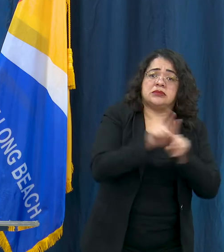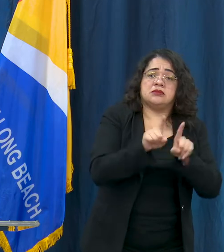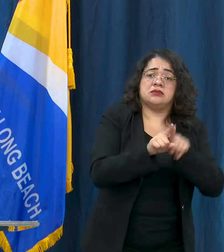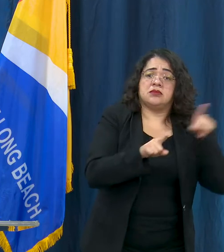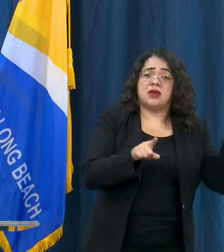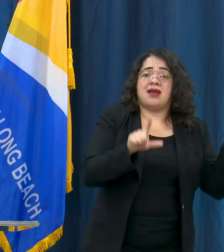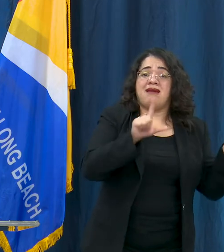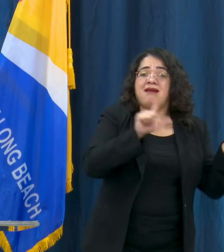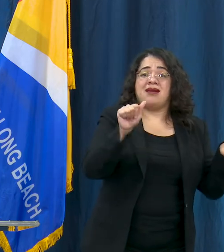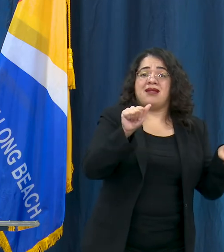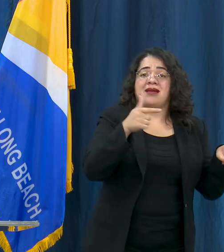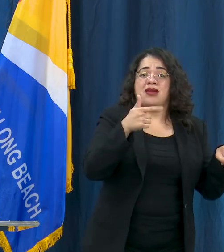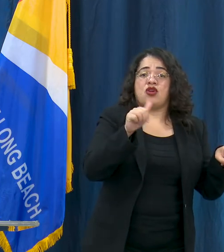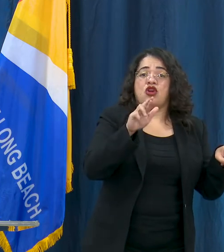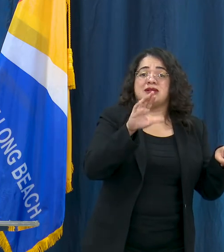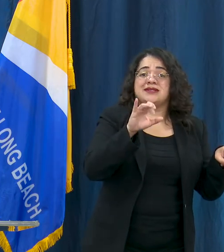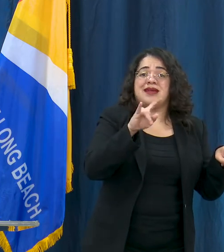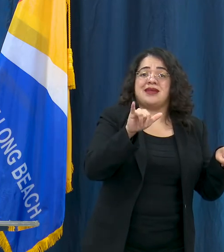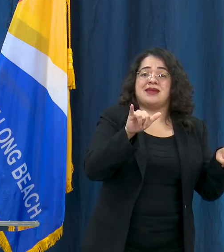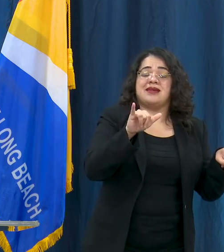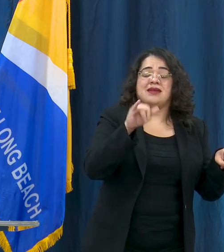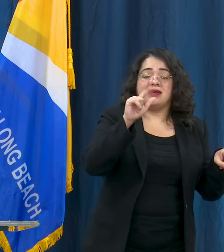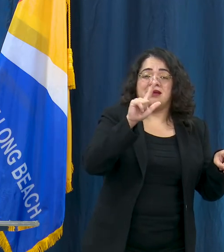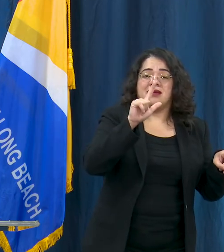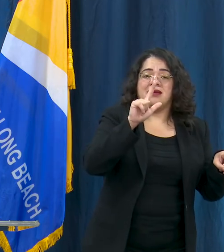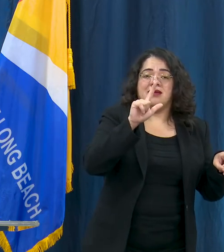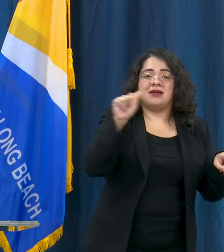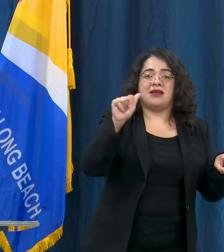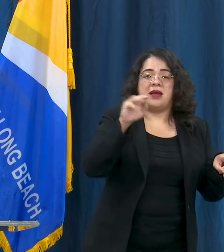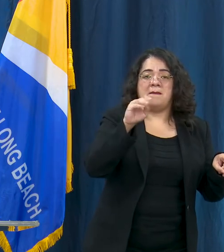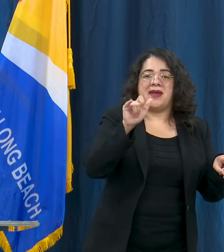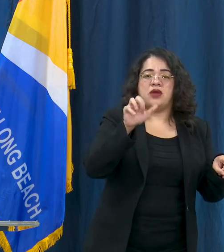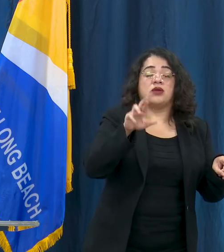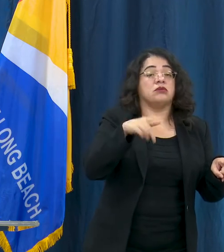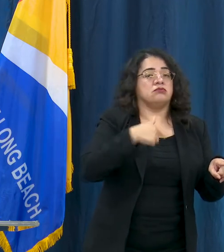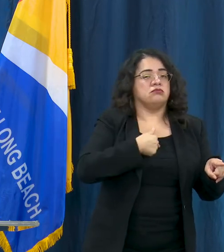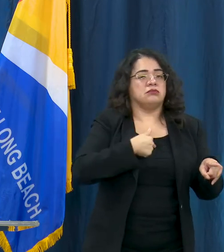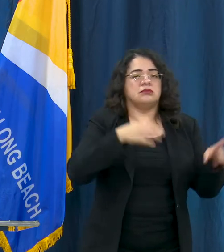last month? So i think first people should be wearing face masks and face coverings and actually